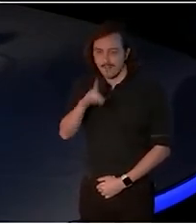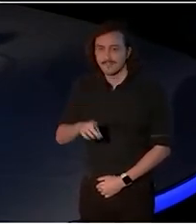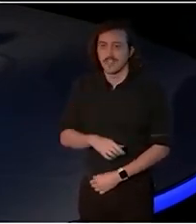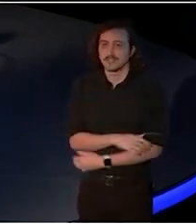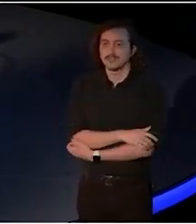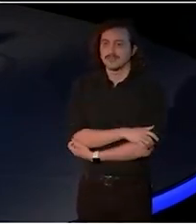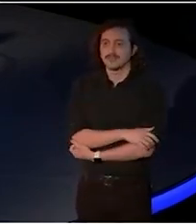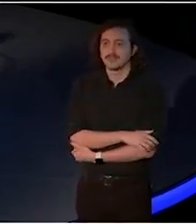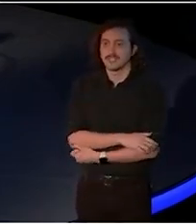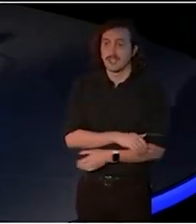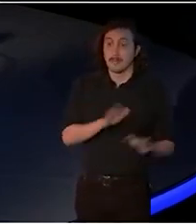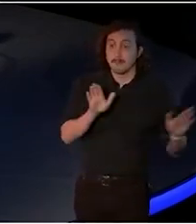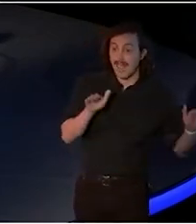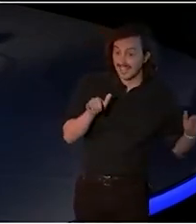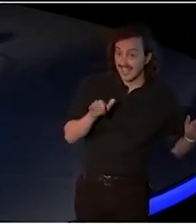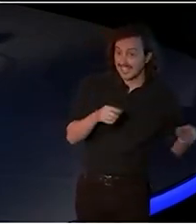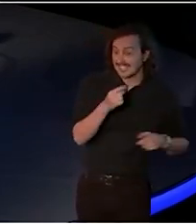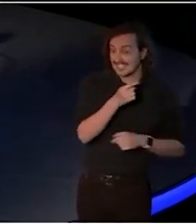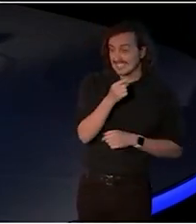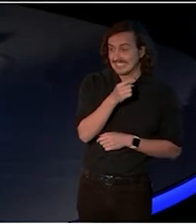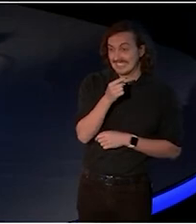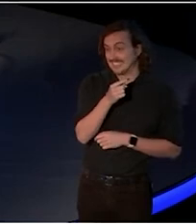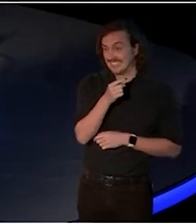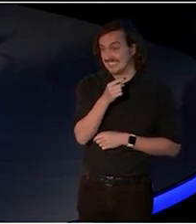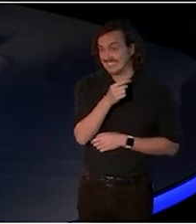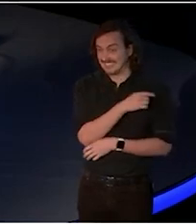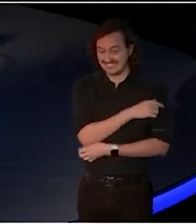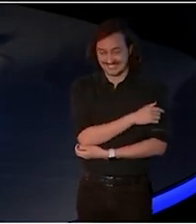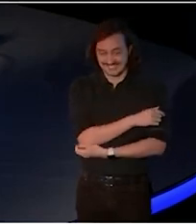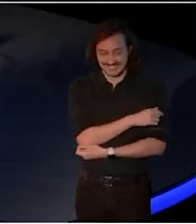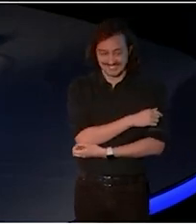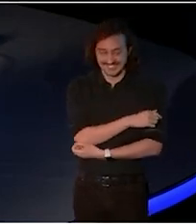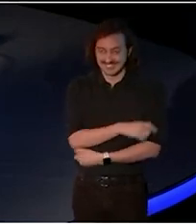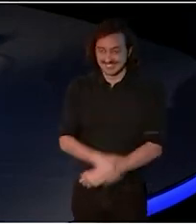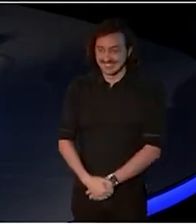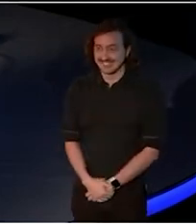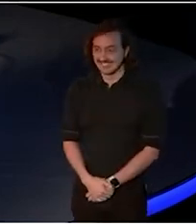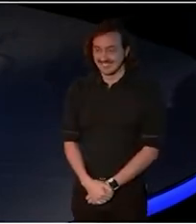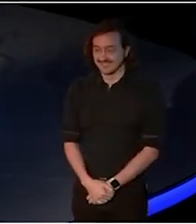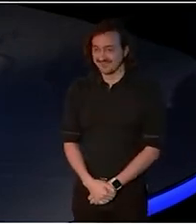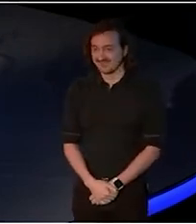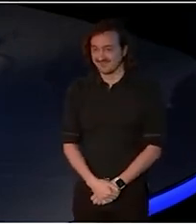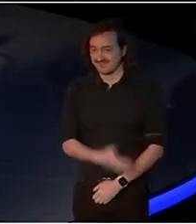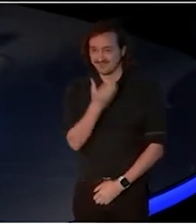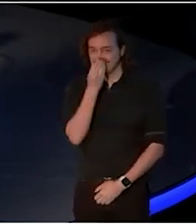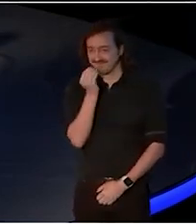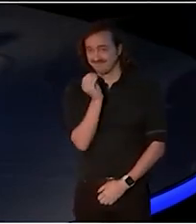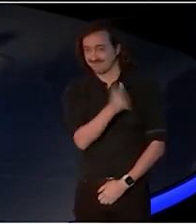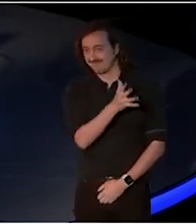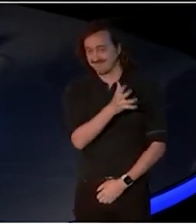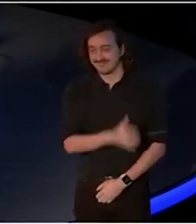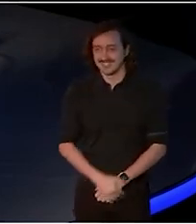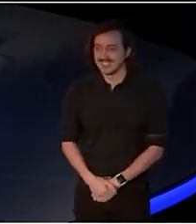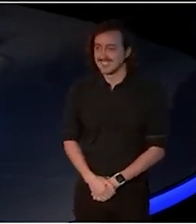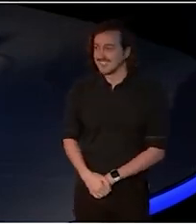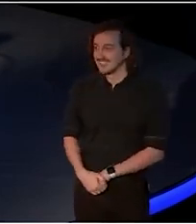AUDIENCE: No. Rabbitohs